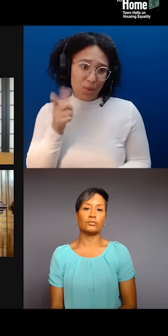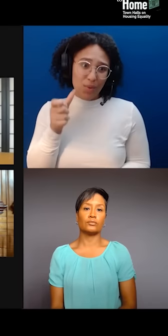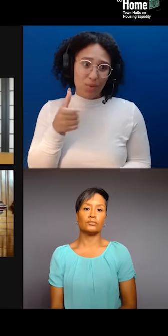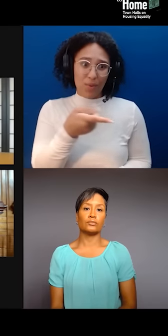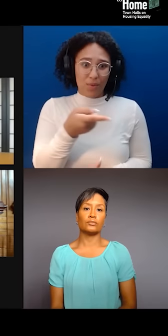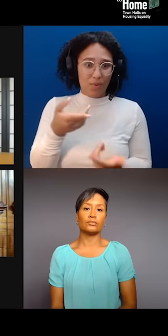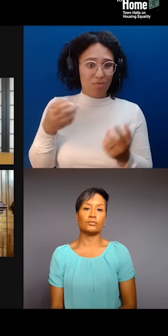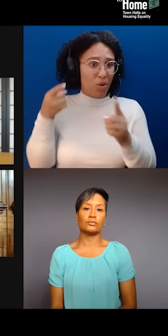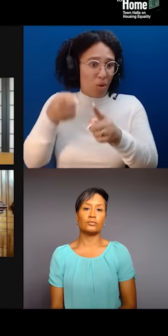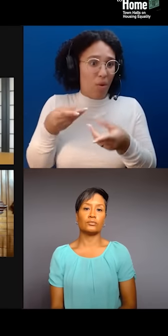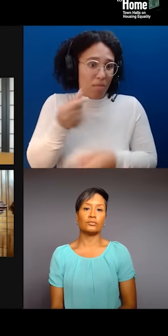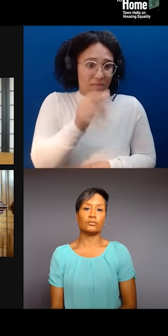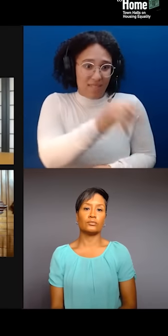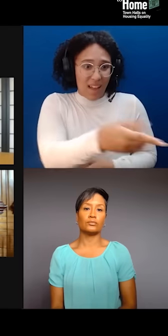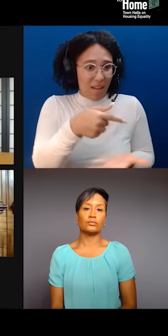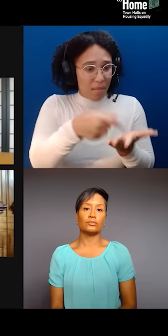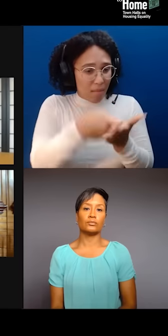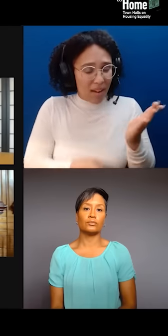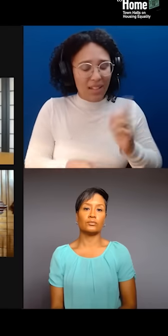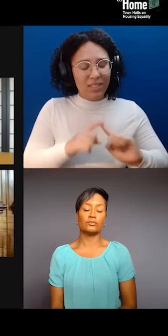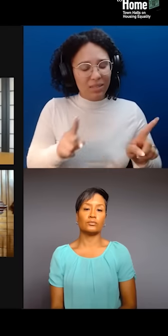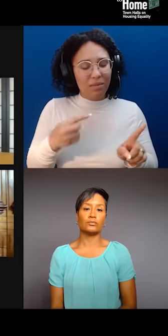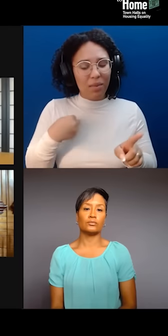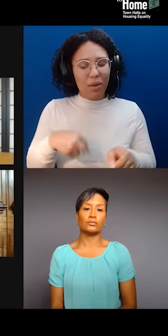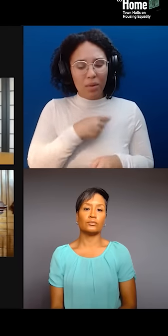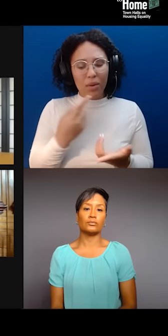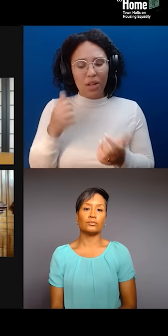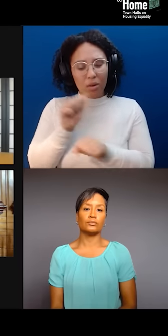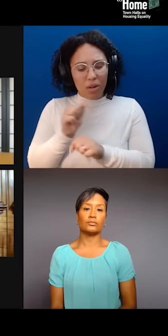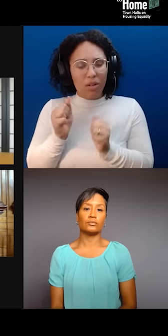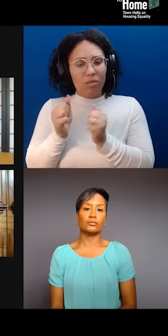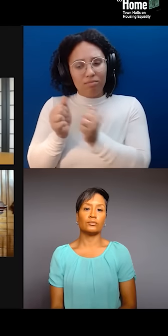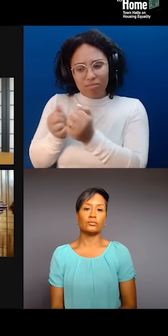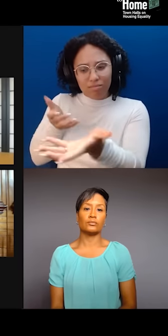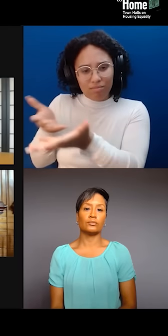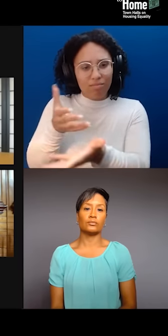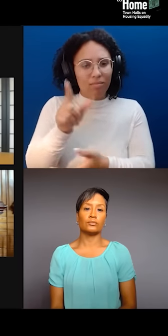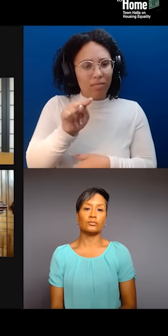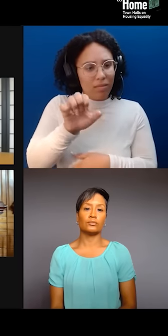and I can talk a little bit more about it later. But basically, we started, basically, you know, amplifying their stories